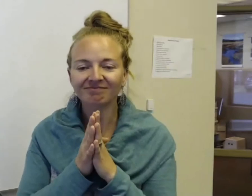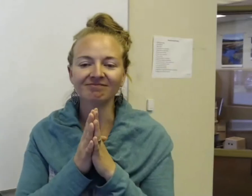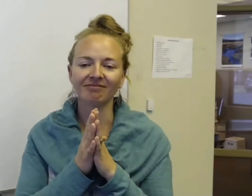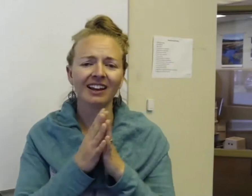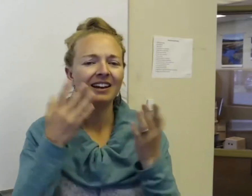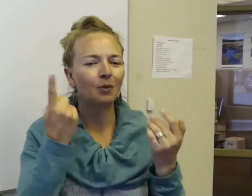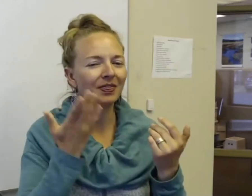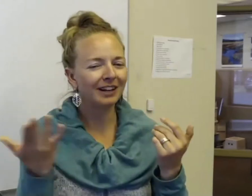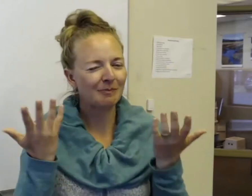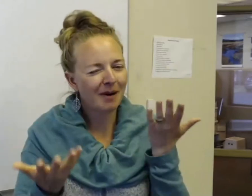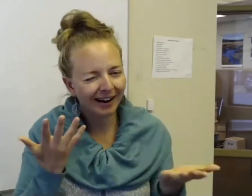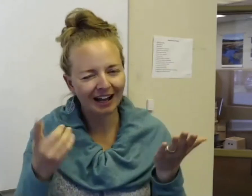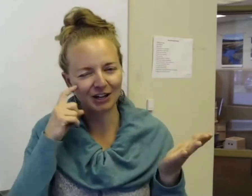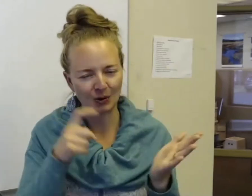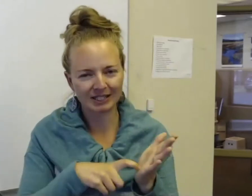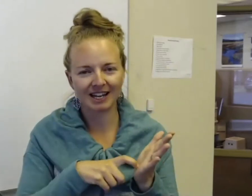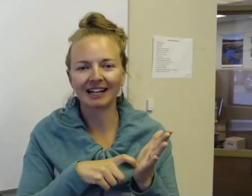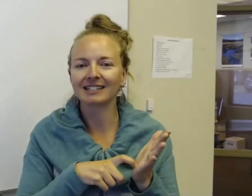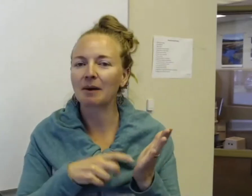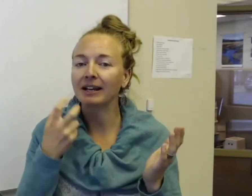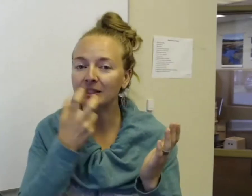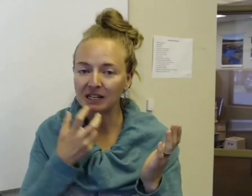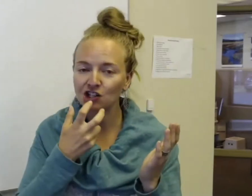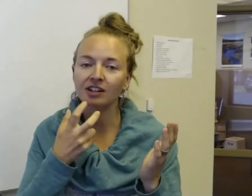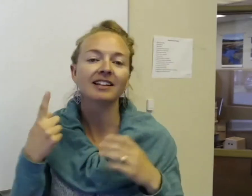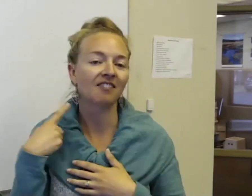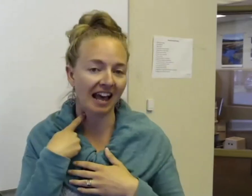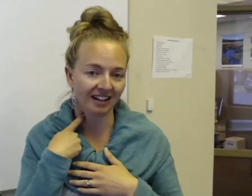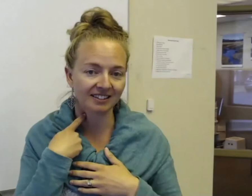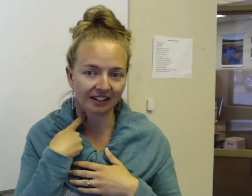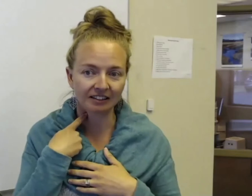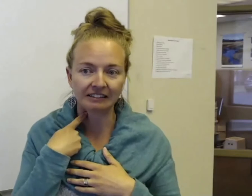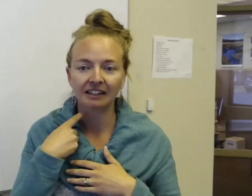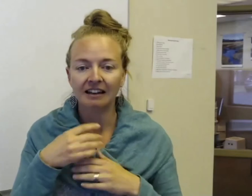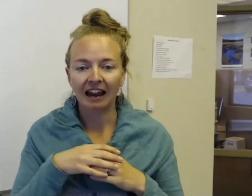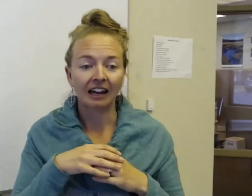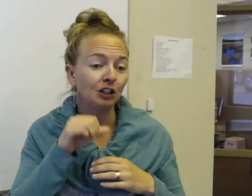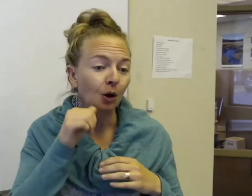Now one thing you might have noticed is that my speech does have an accent. And if you